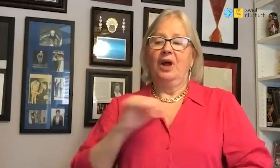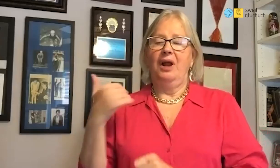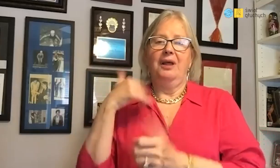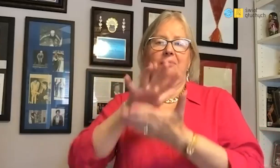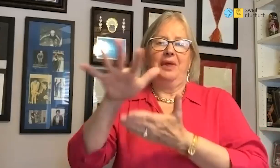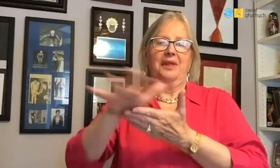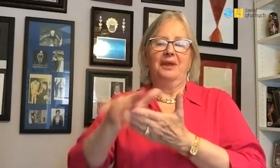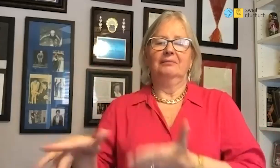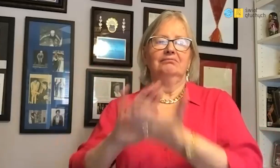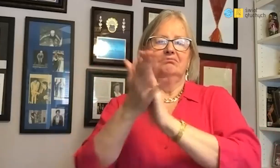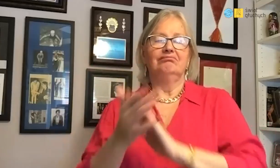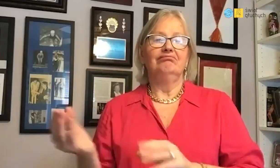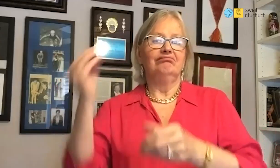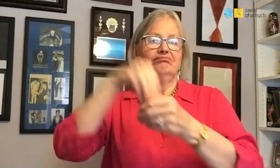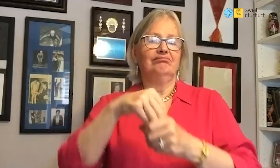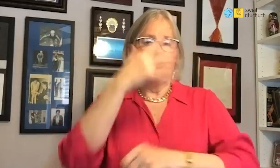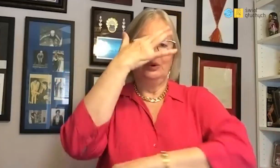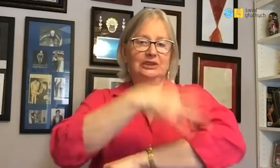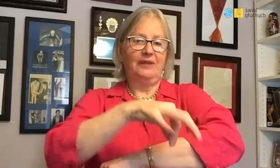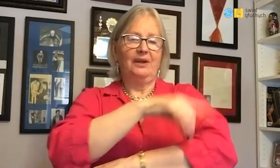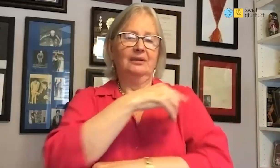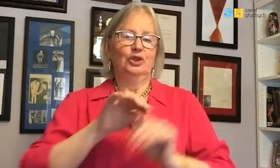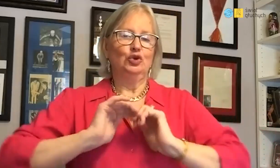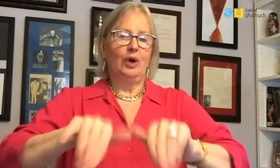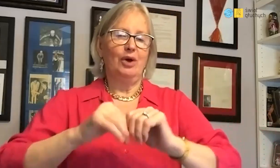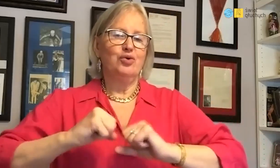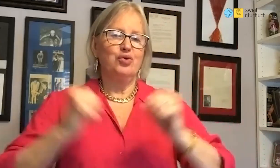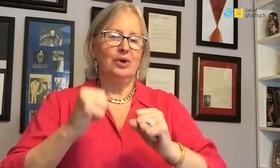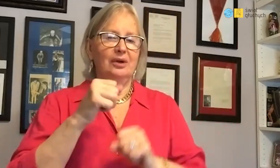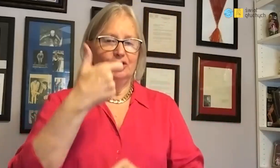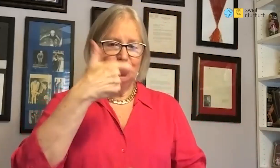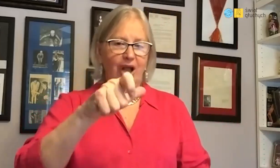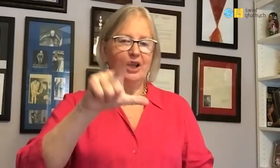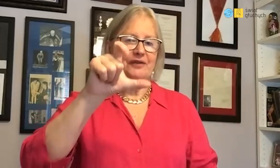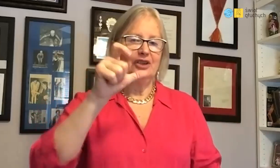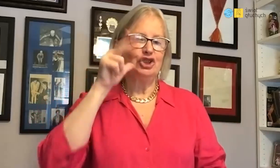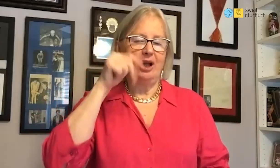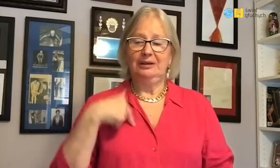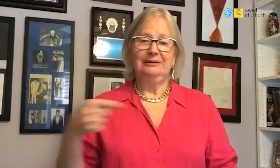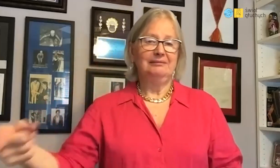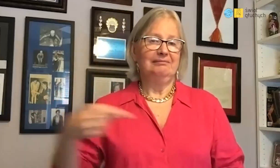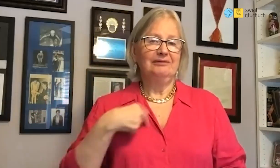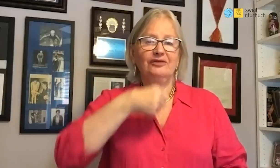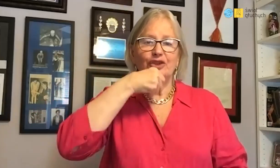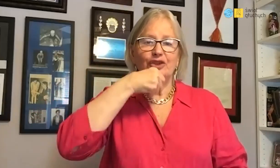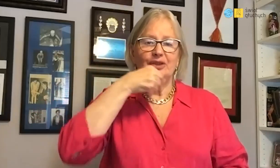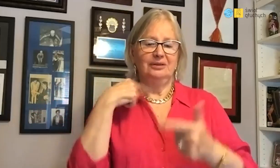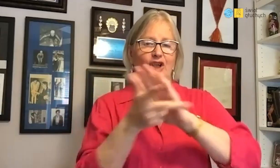It wasn't until he was 15 when he started university, he liked swimming. Is very good at 100 and 200 meters breaststroke.